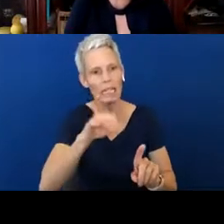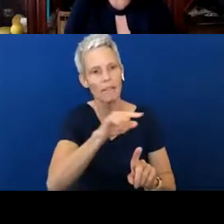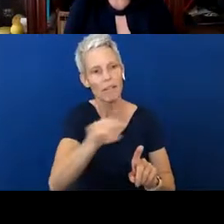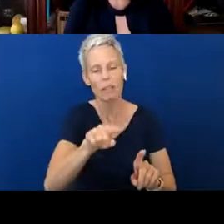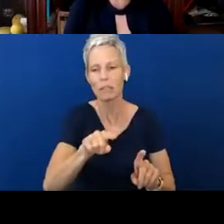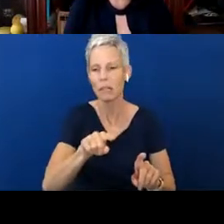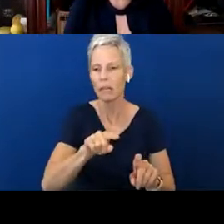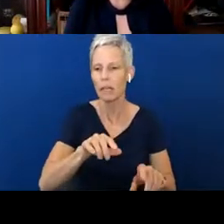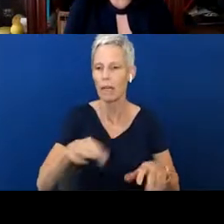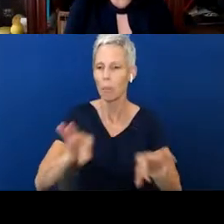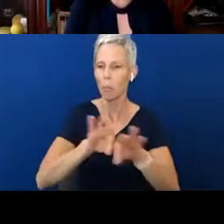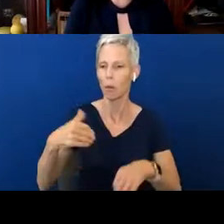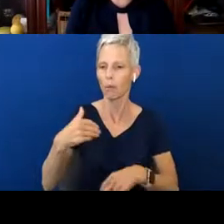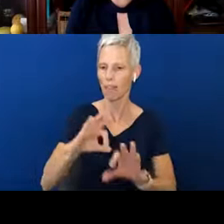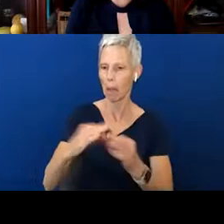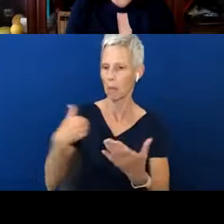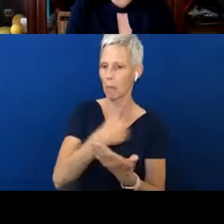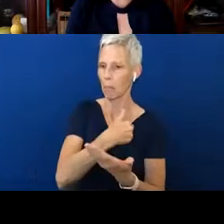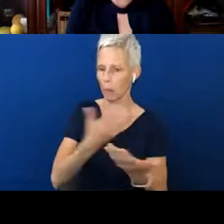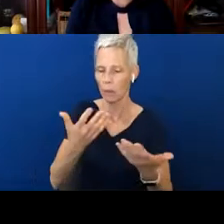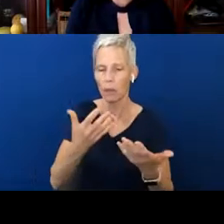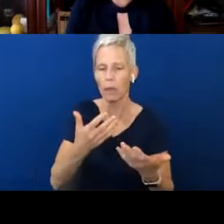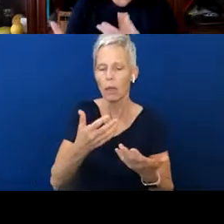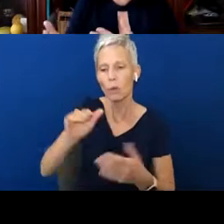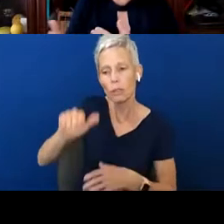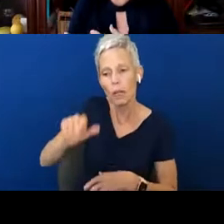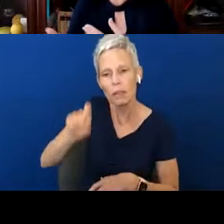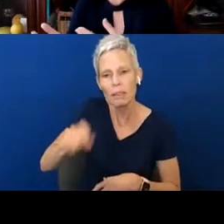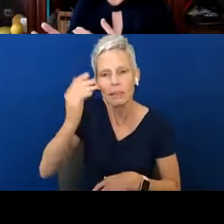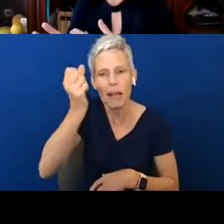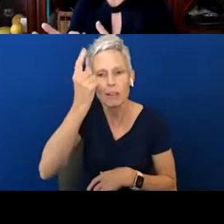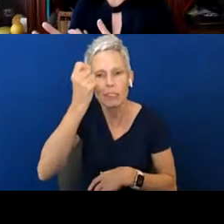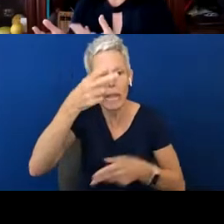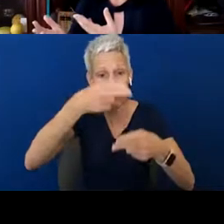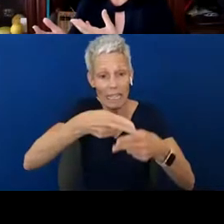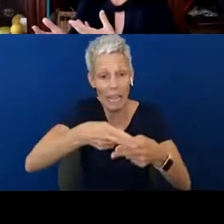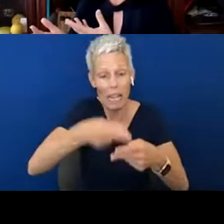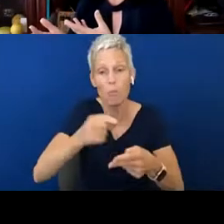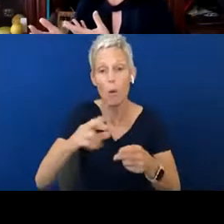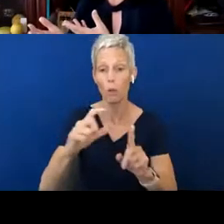So, they need to be able to understand the name or the word sign, name sign, excuse me,